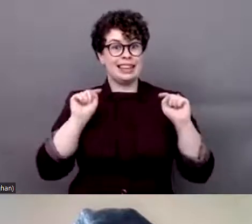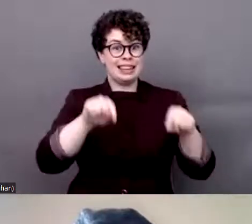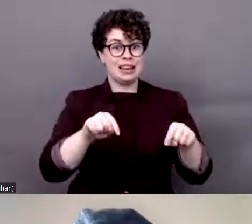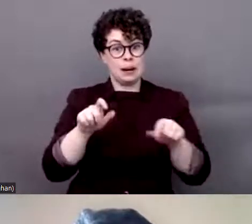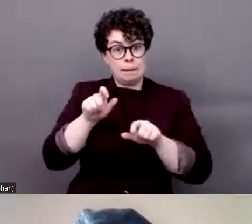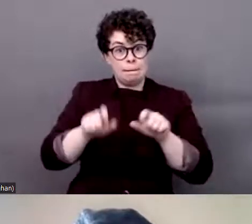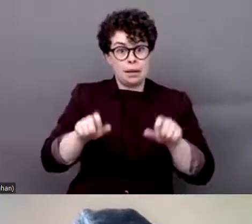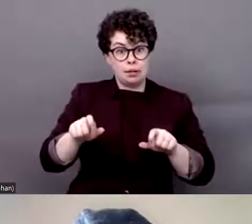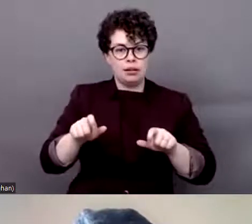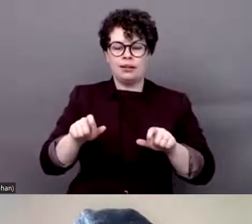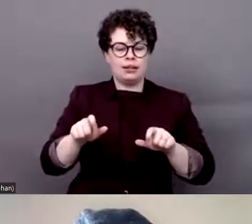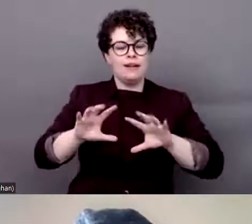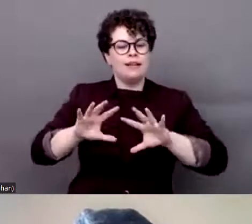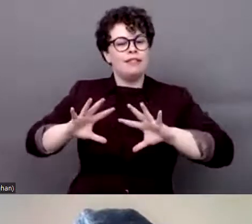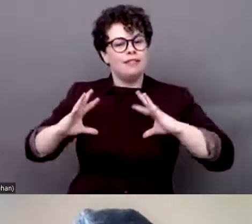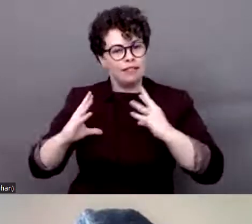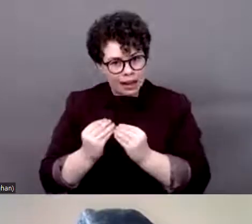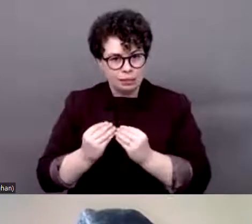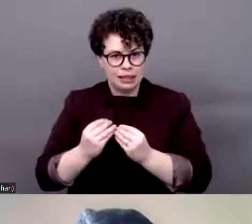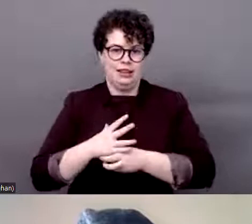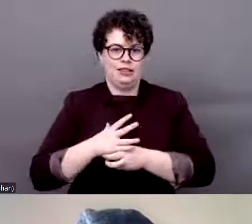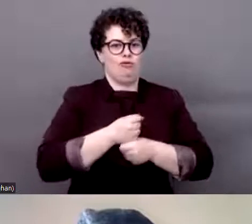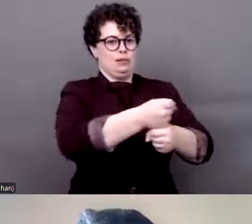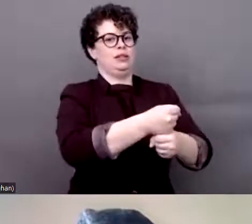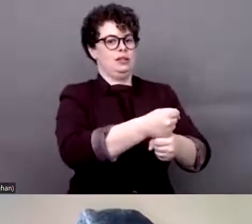people, minority groups, persons with disabilities around the